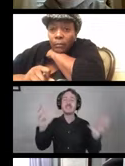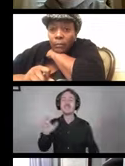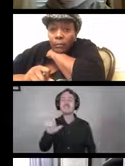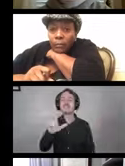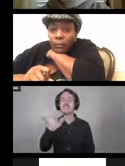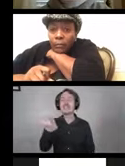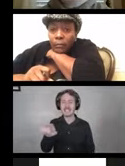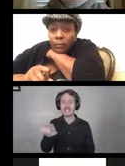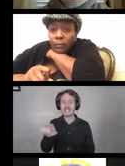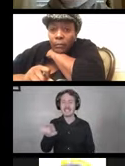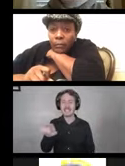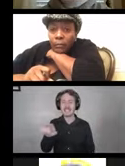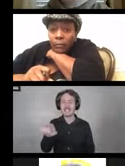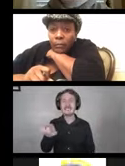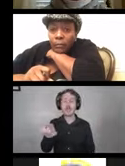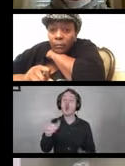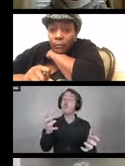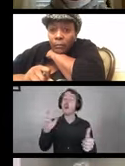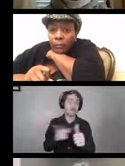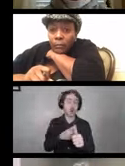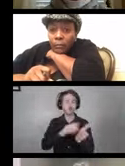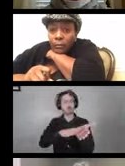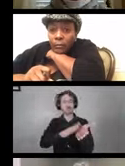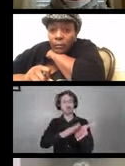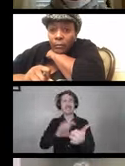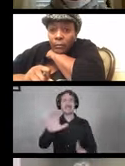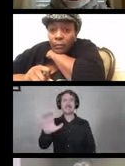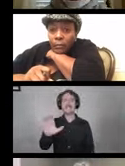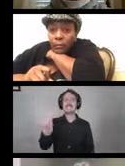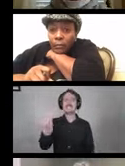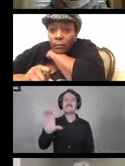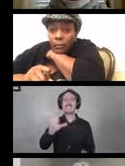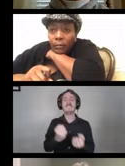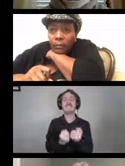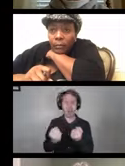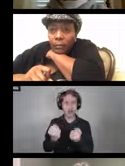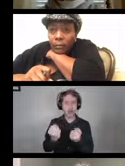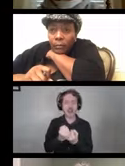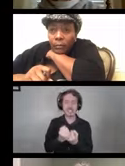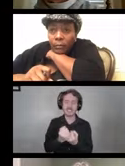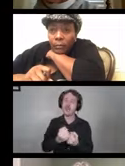We want to give a big shout out to the CDC Foundation. A big thank you to our funder.